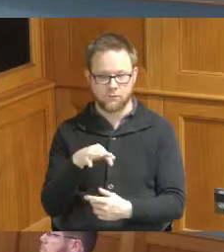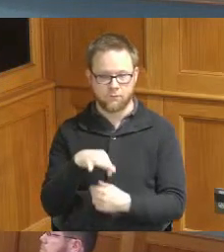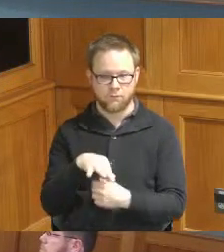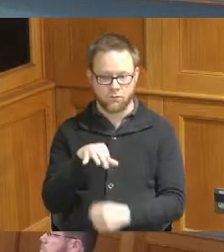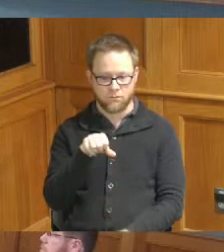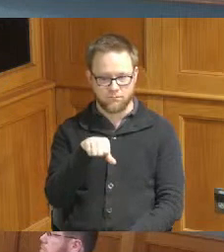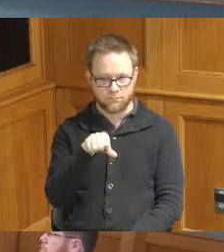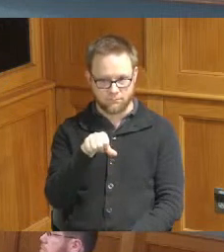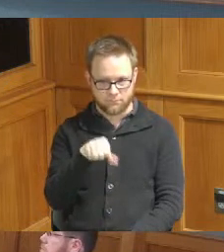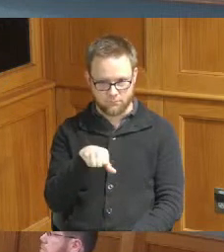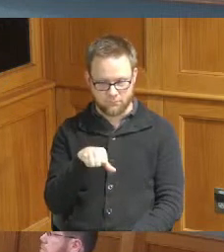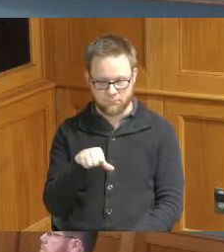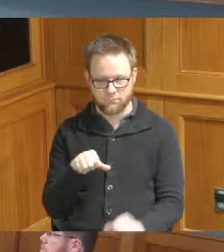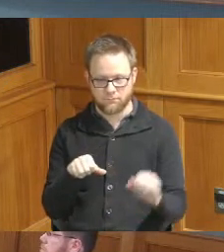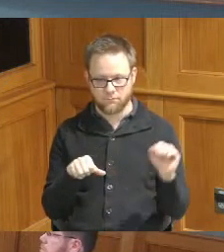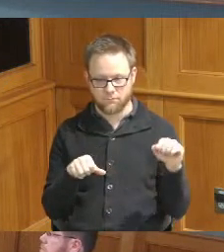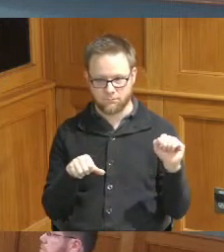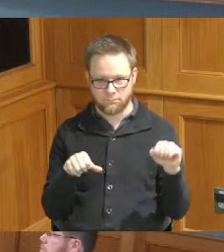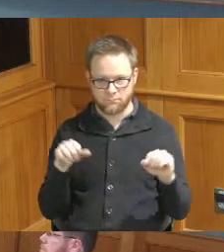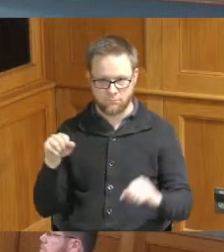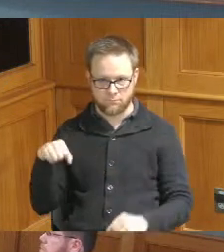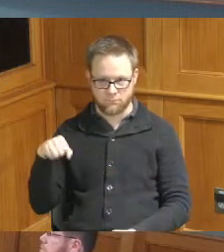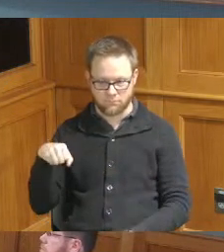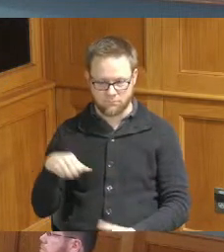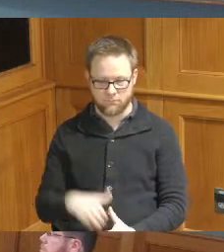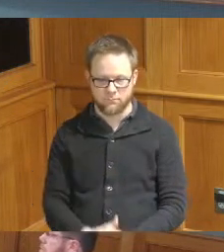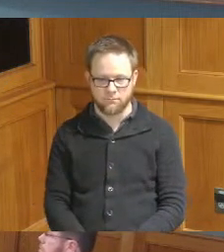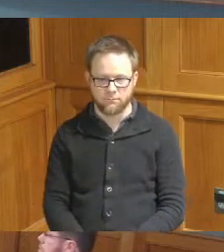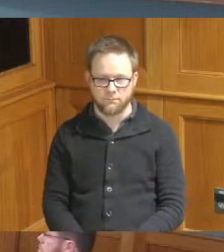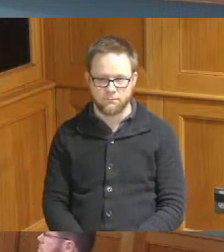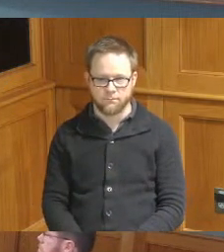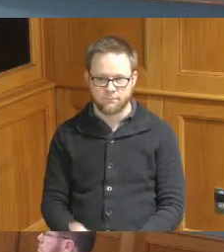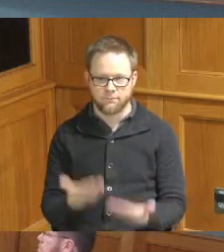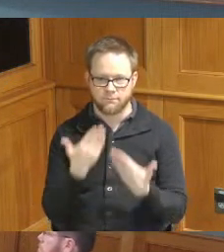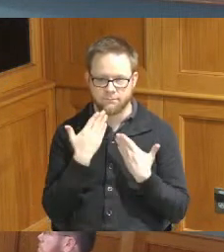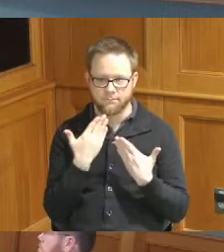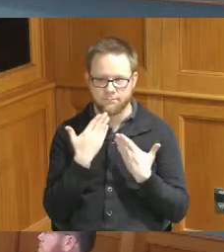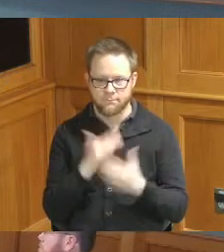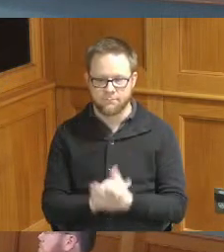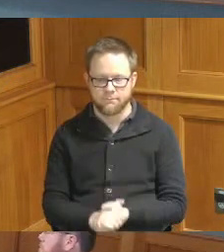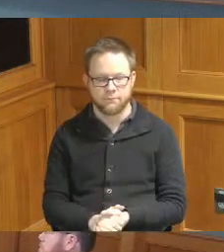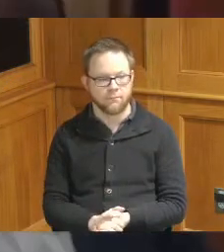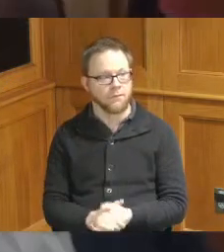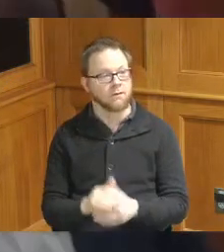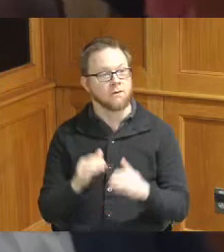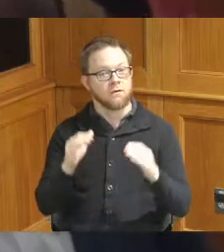missionary house Commissioner Summerow Dumas yes thank you thank you and so items five through